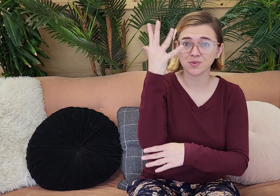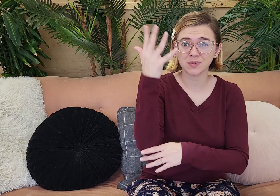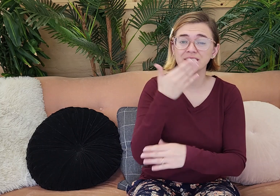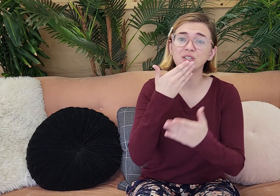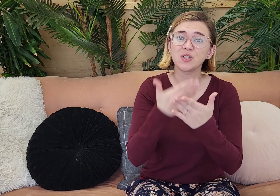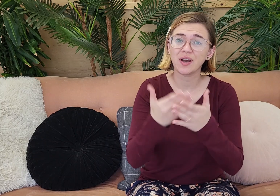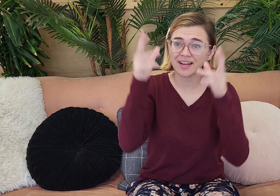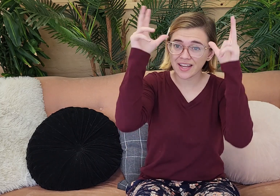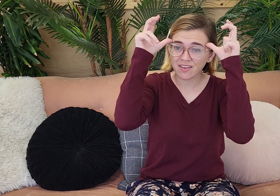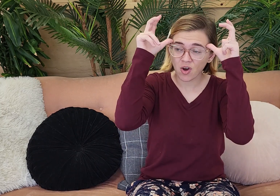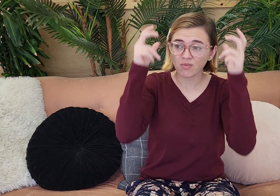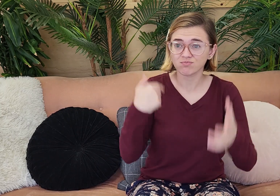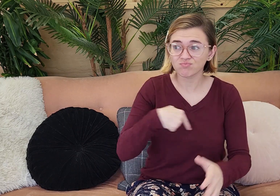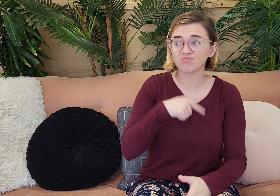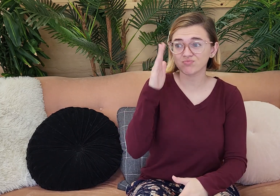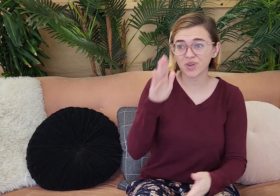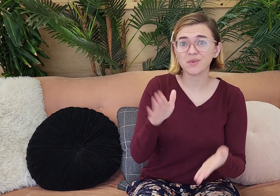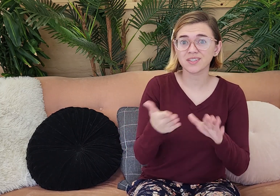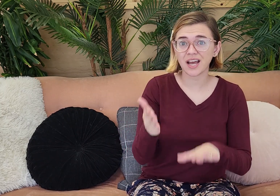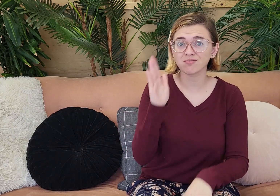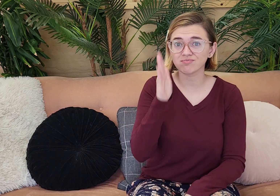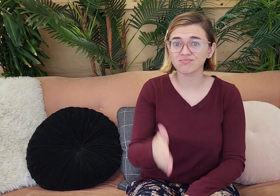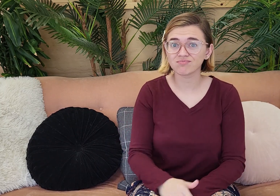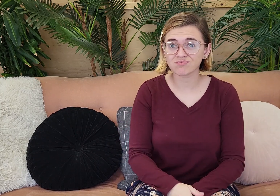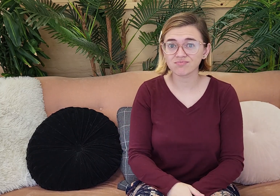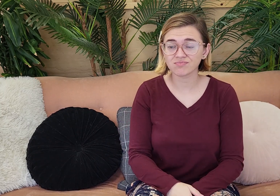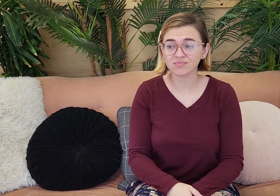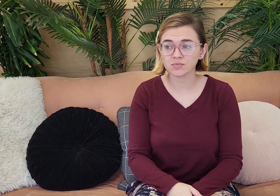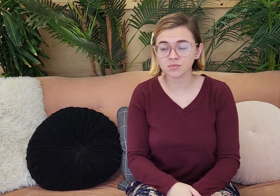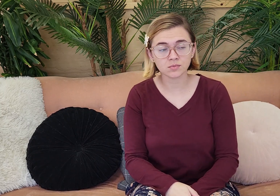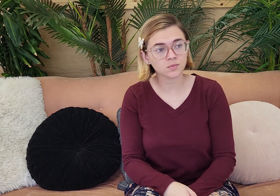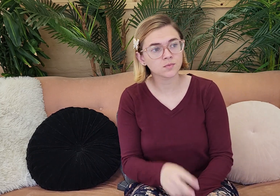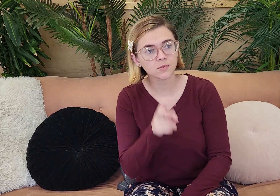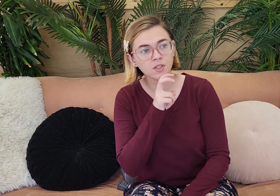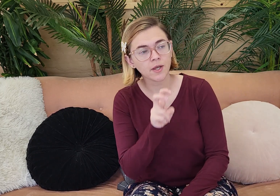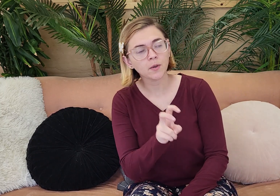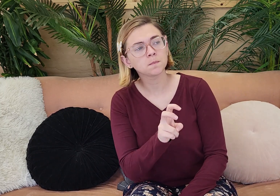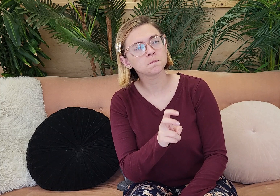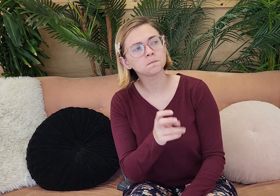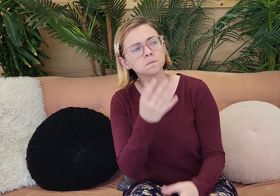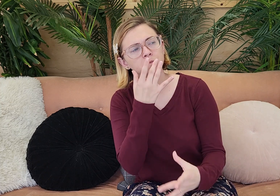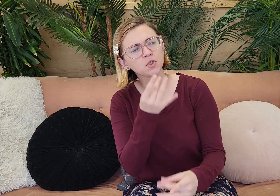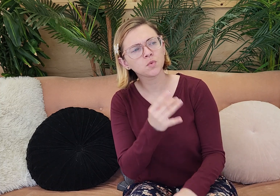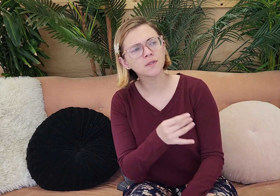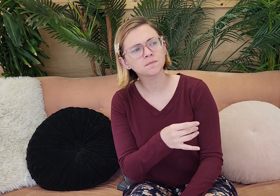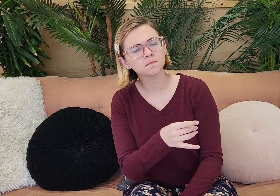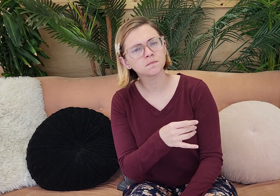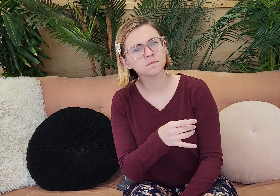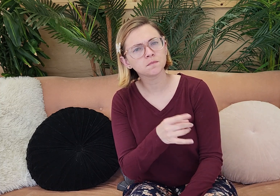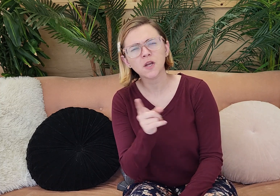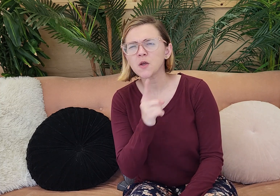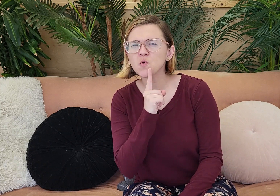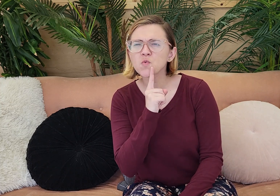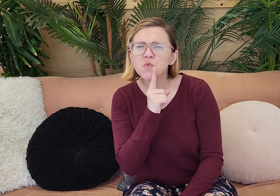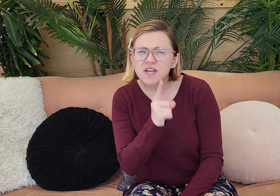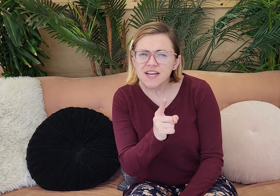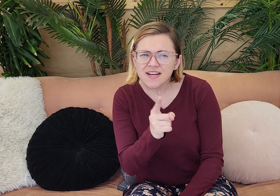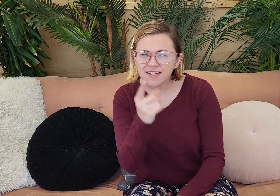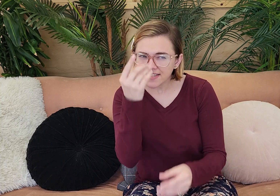from the Tree of the Knowledge of Good and Evil that we would die." And the snake was like, "Hmm, interesting.